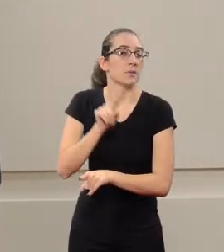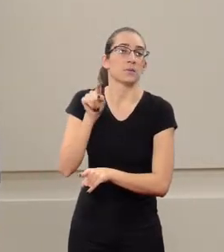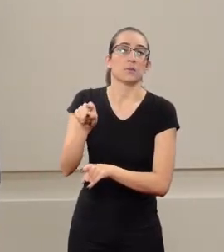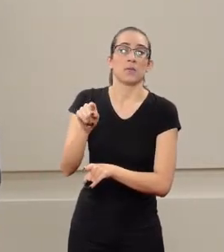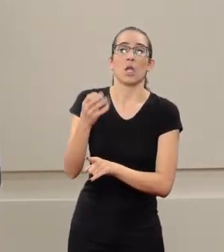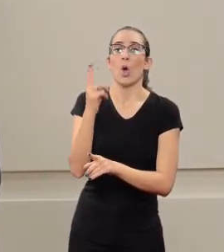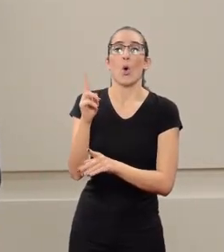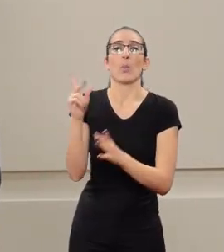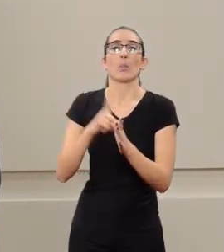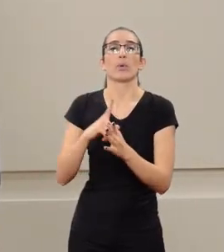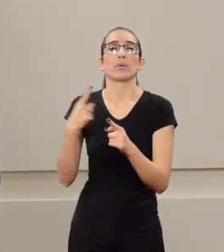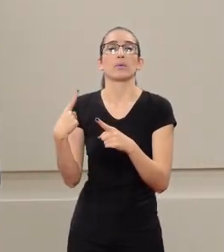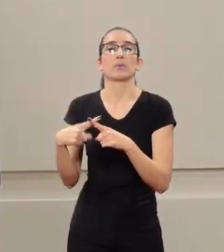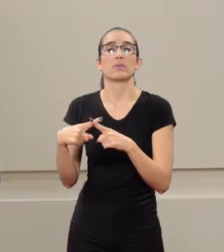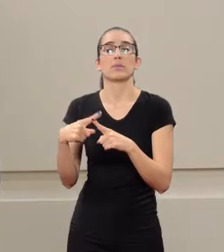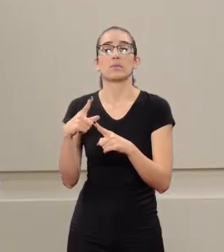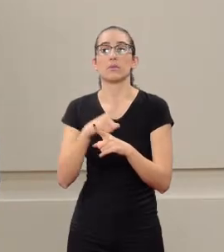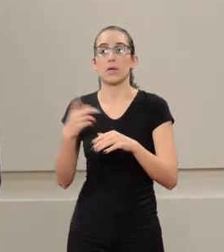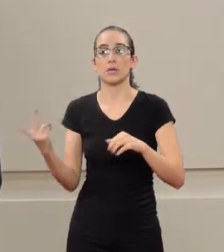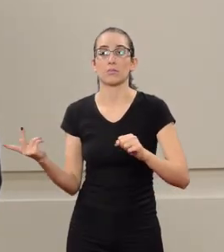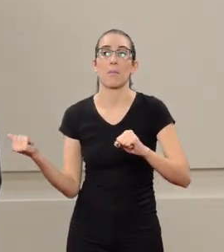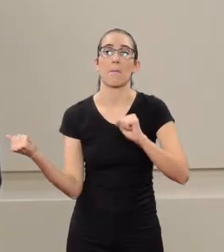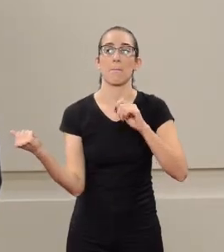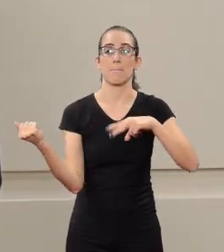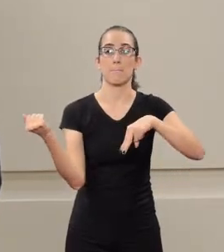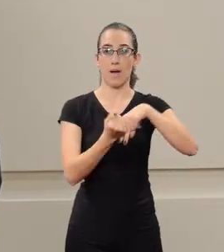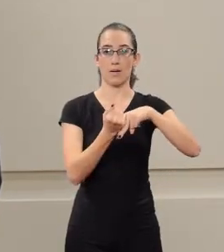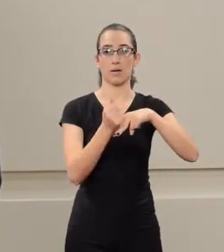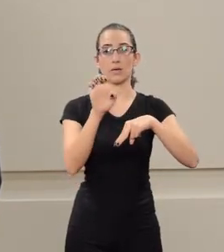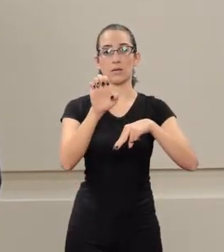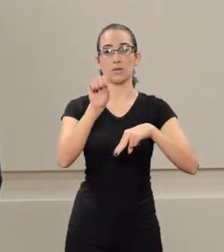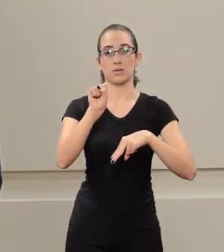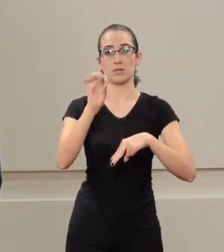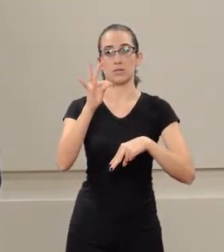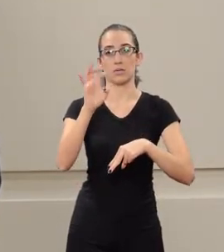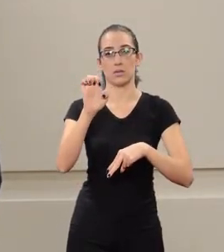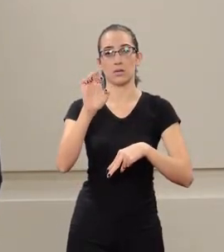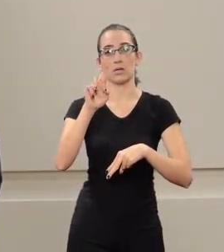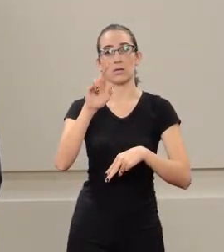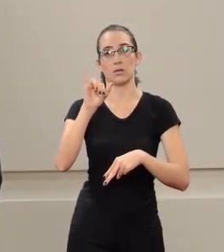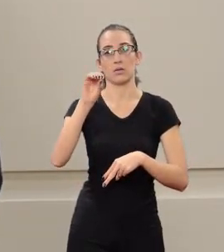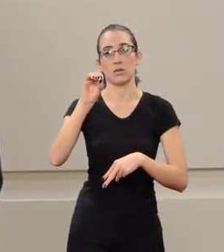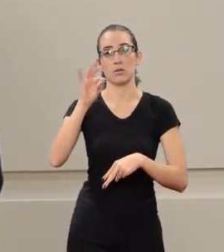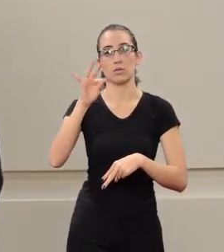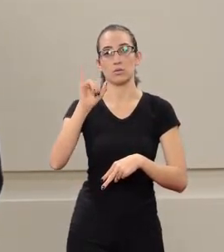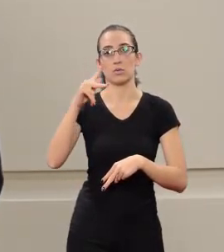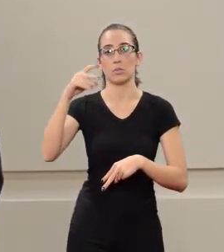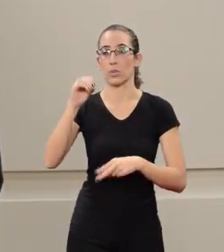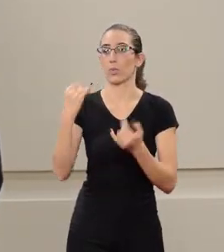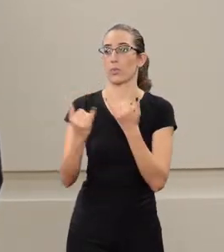or because he or she has a stereotype or a different sexual preference because he or she has a different color of skin